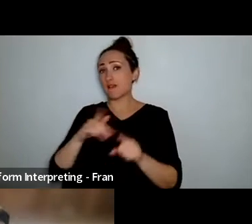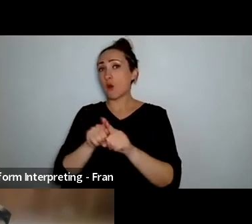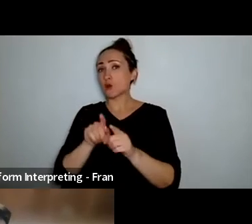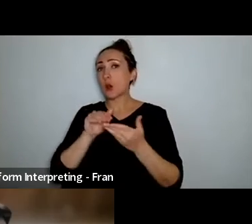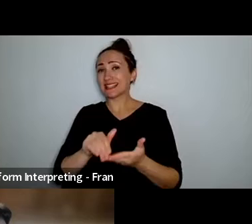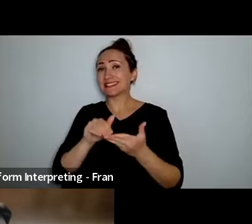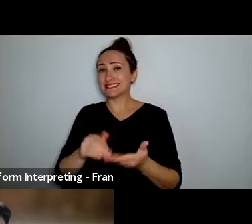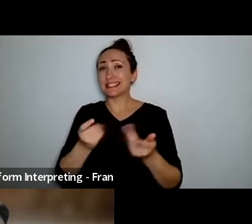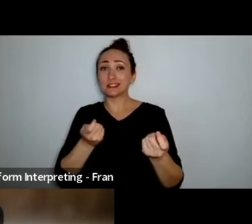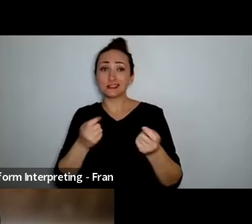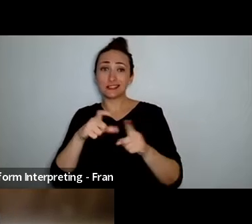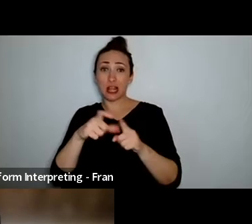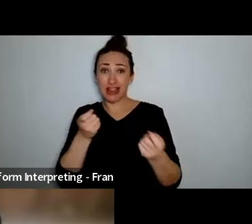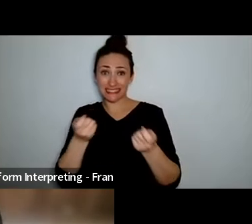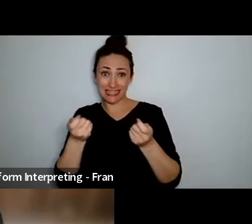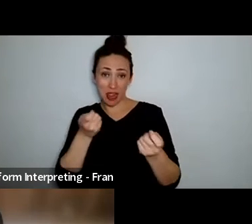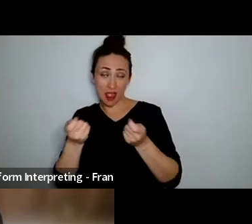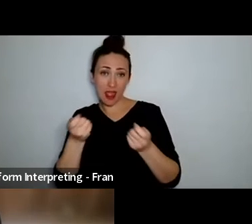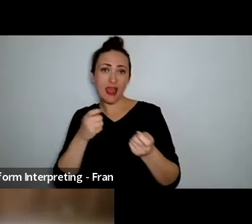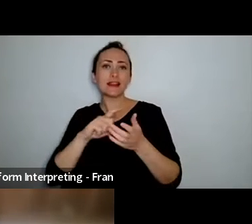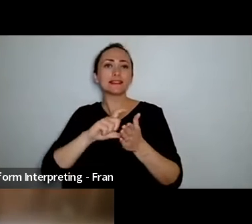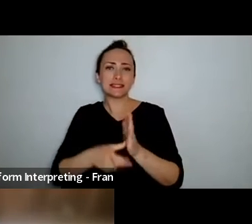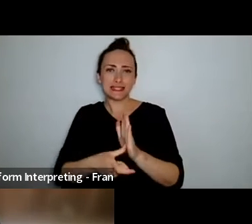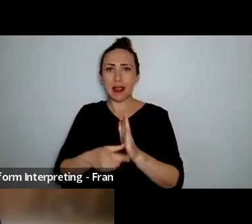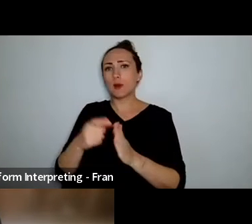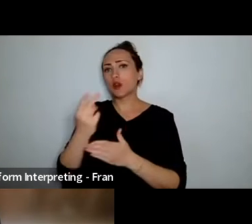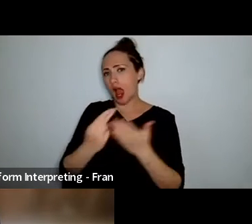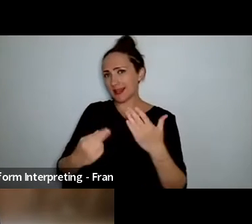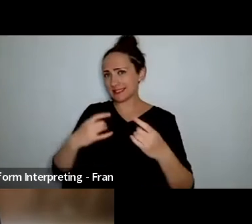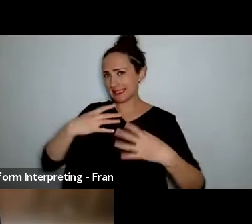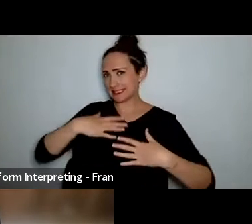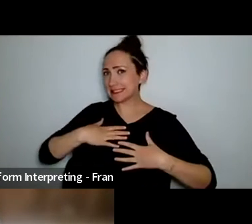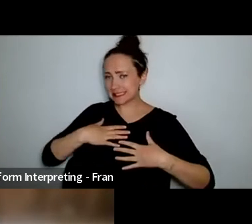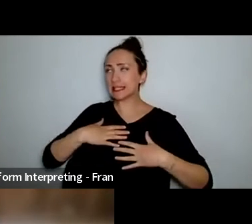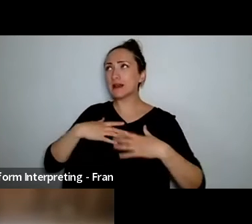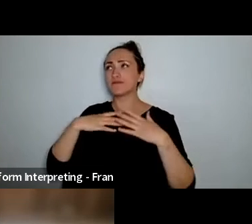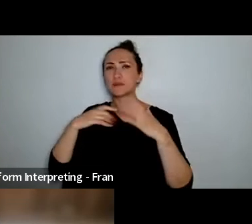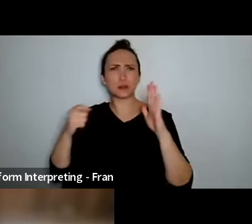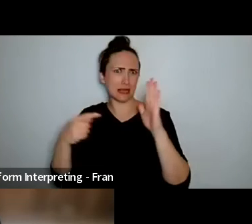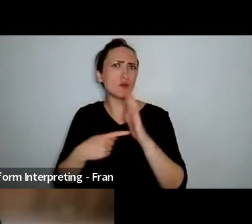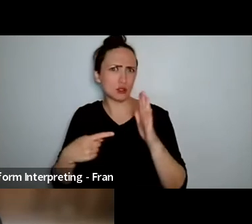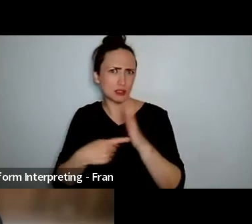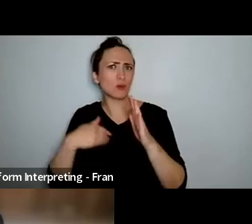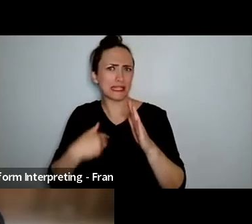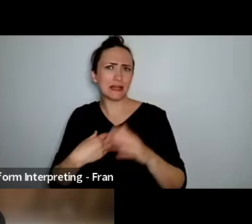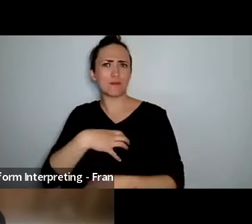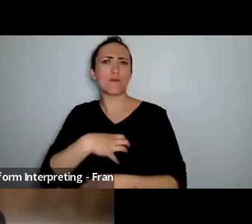as a disabled artist and I think it's extremely important and needed and uh it helps to grow uh